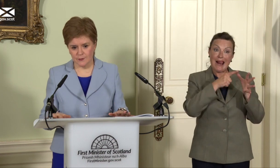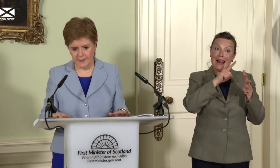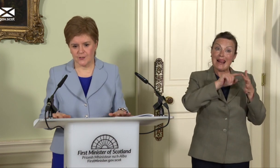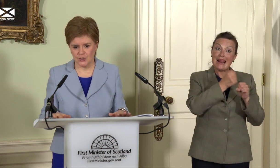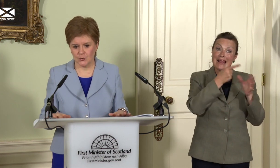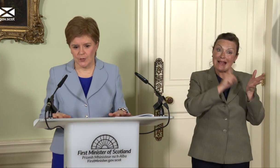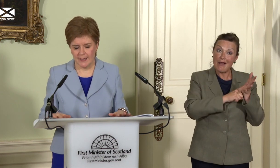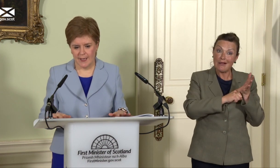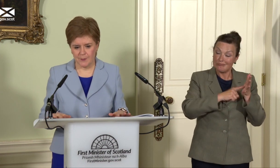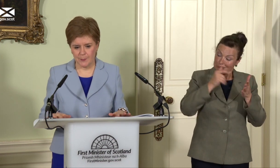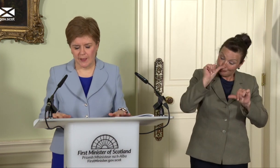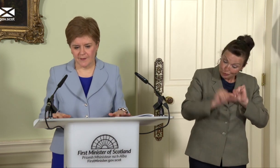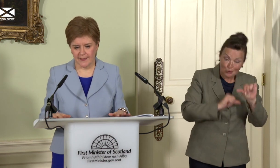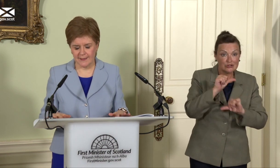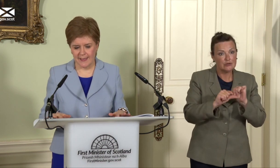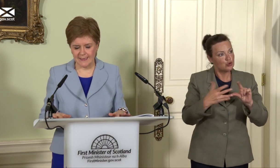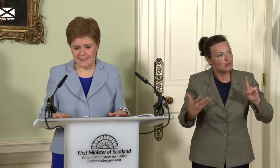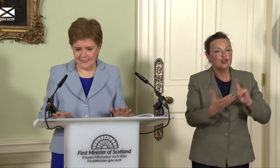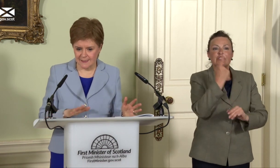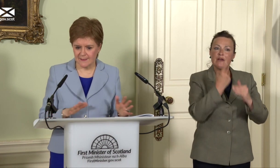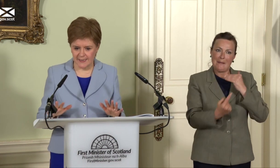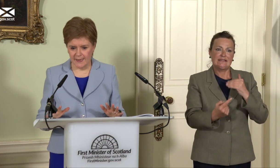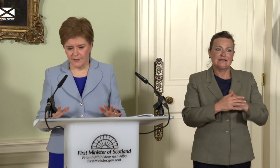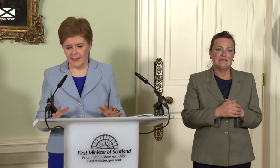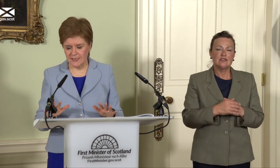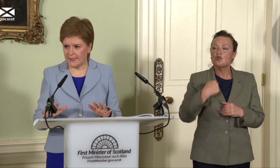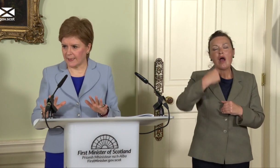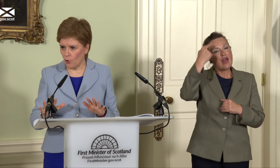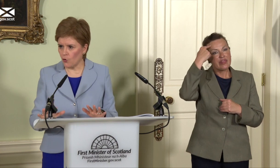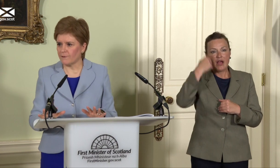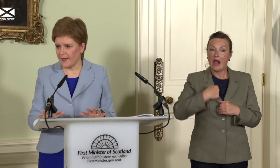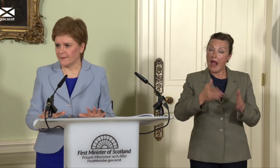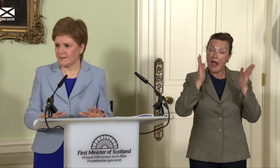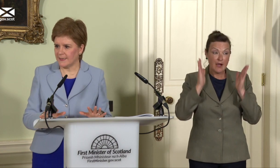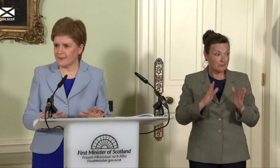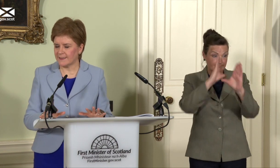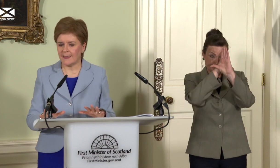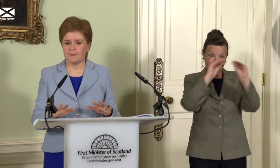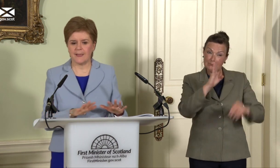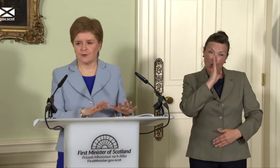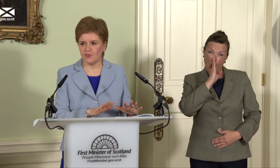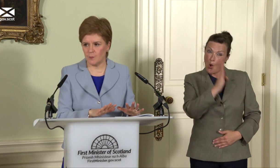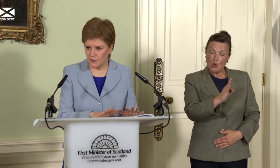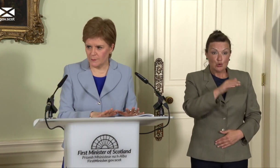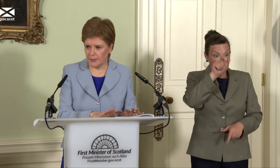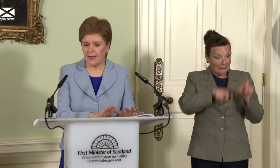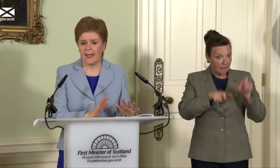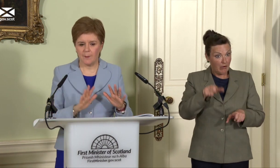fair to people if I didn’t say that I’m taking all of that seriously and behaving responsibly,